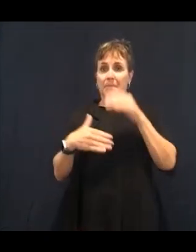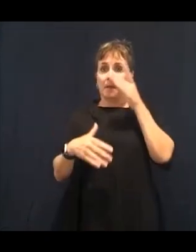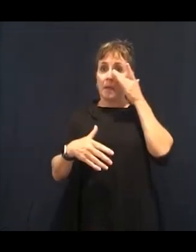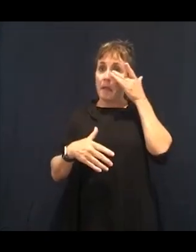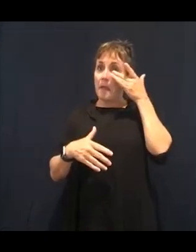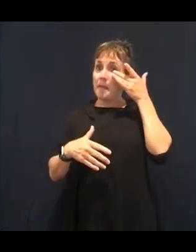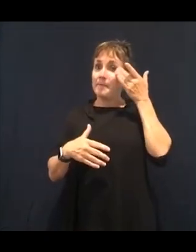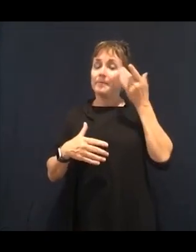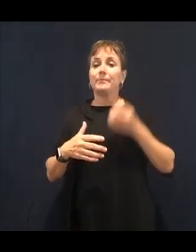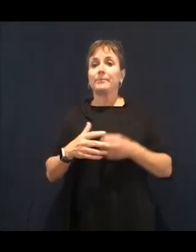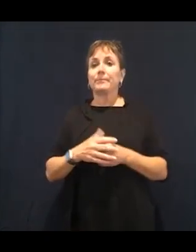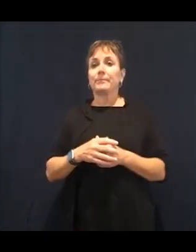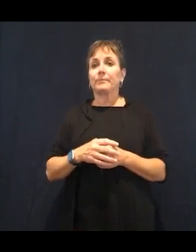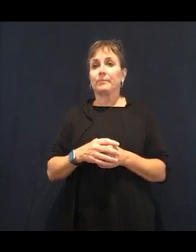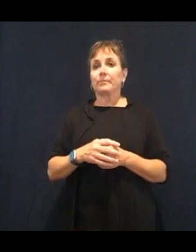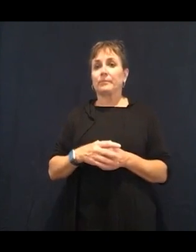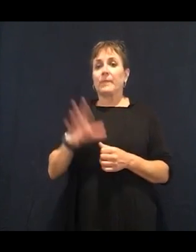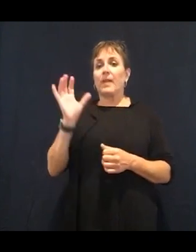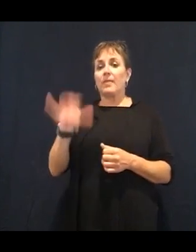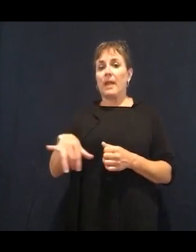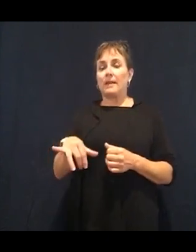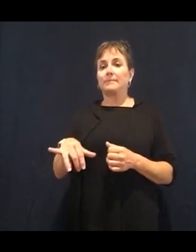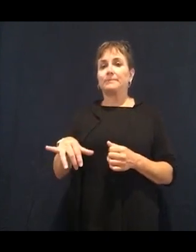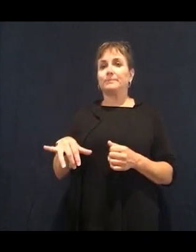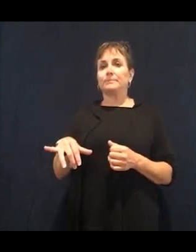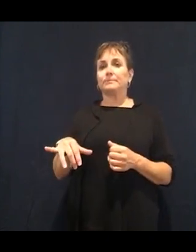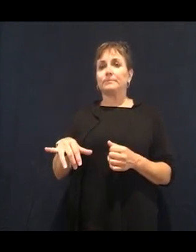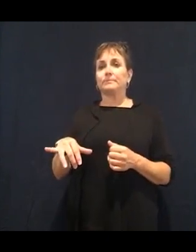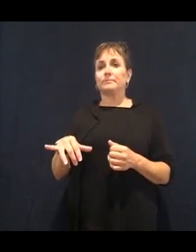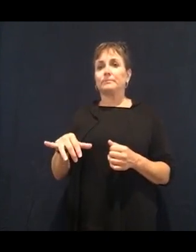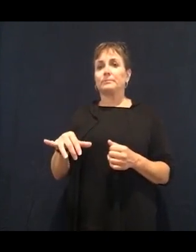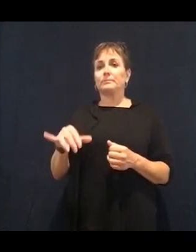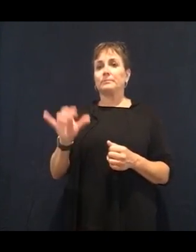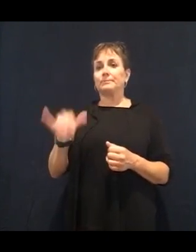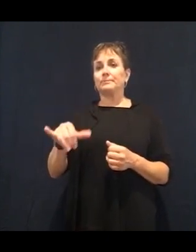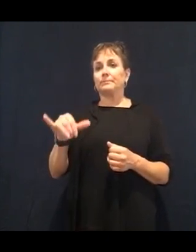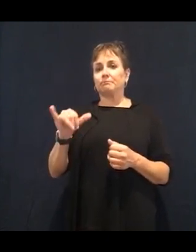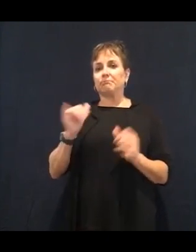knows. Yes, we don't want to have a lot of sugar, but this is a